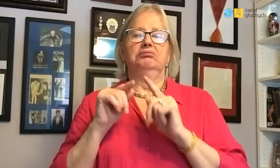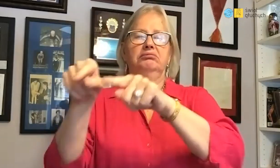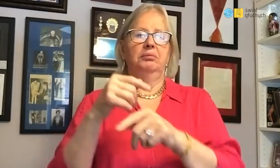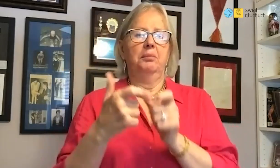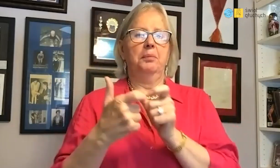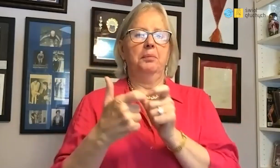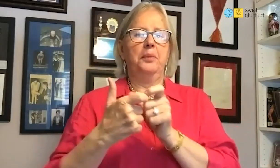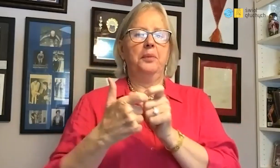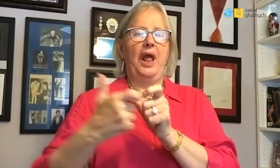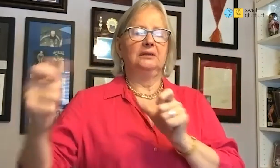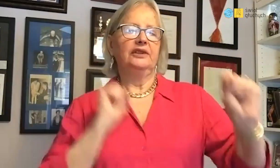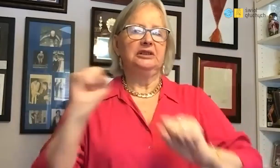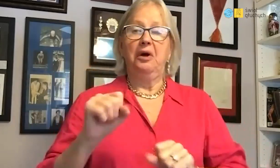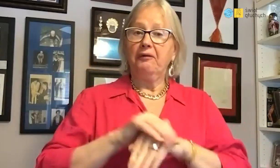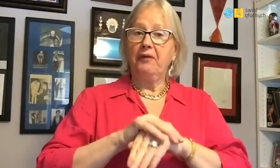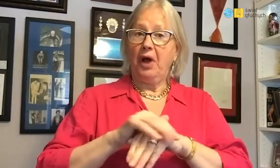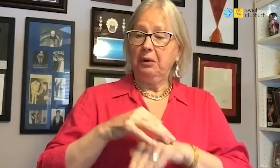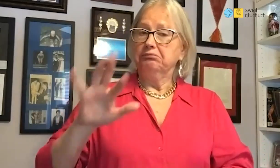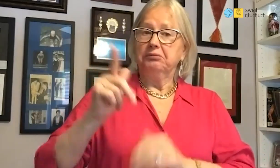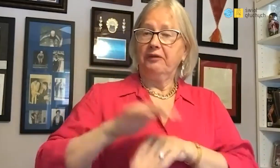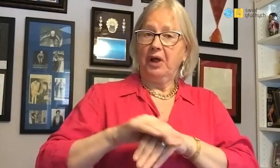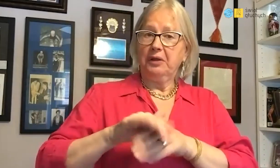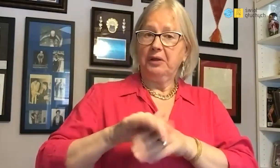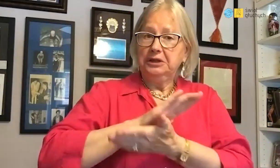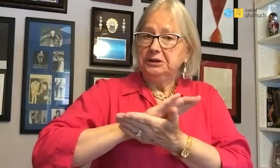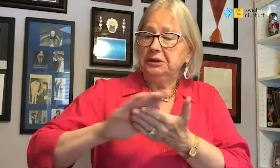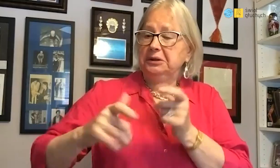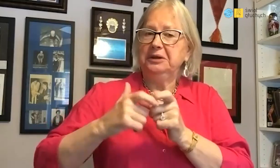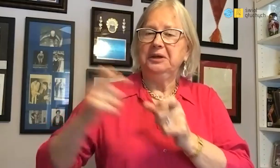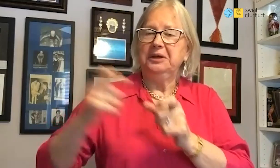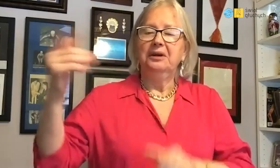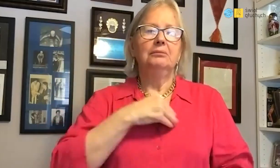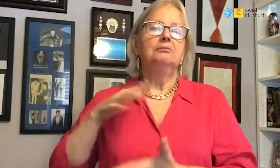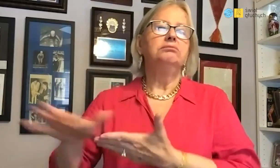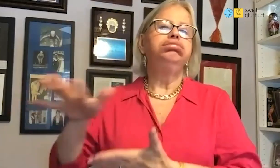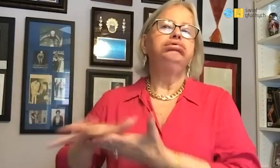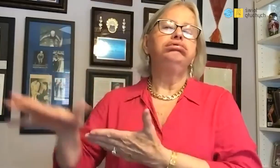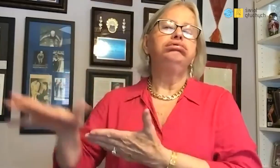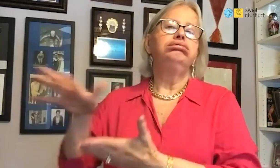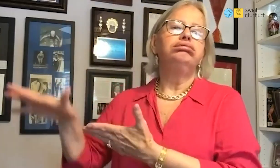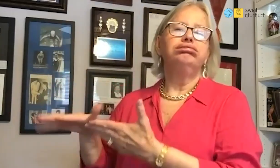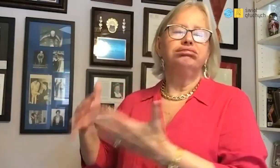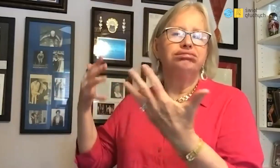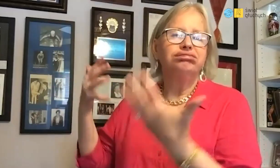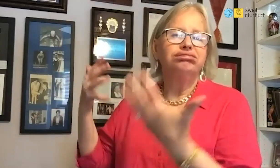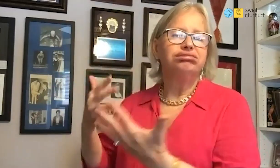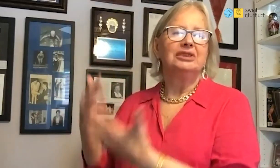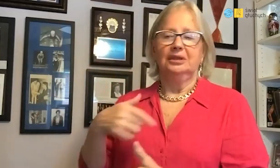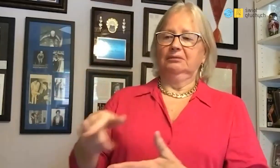The pool water was much cleaner than in Poland.